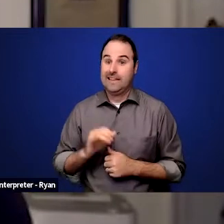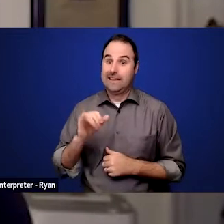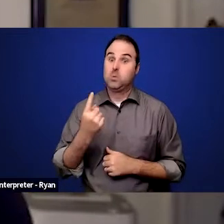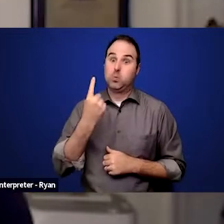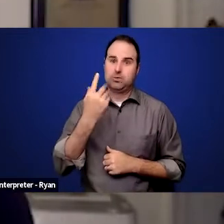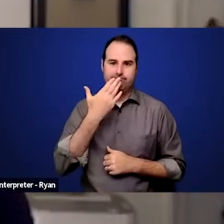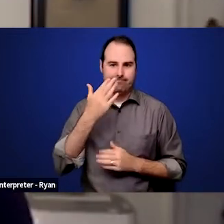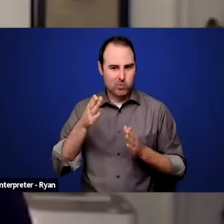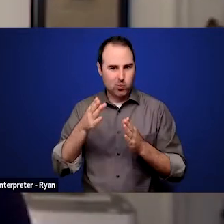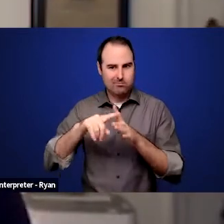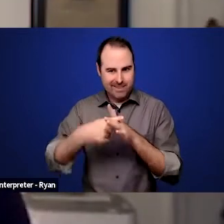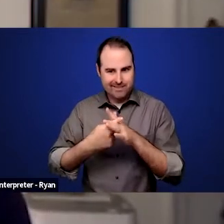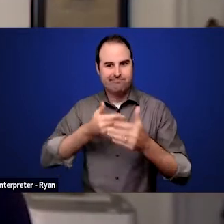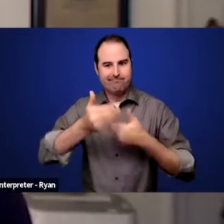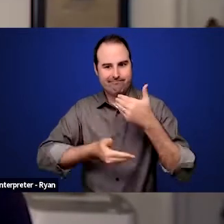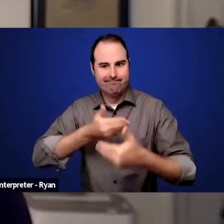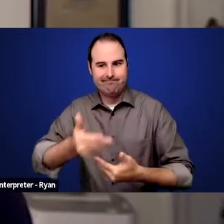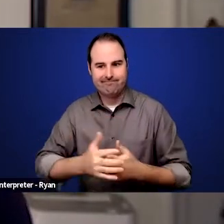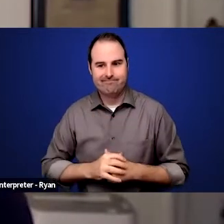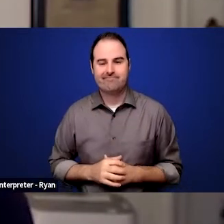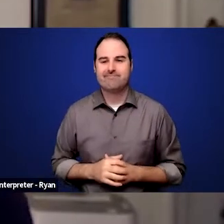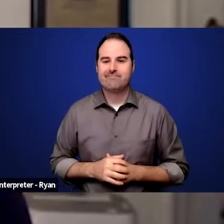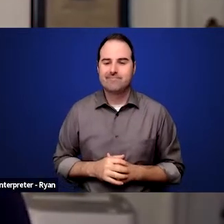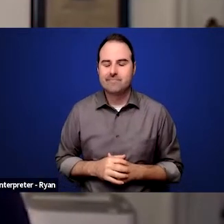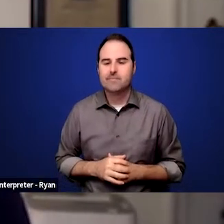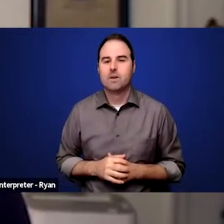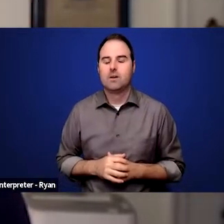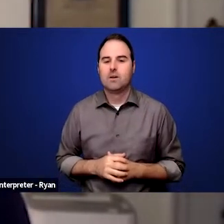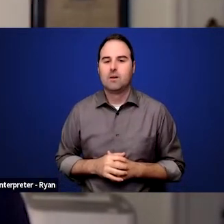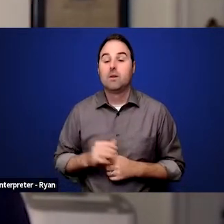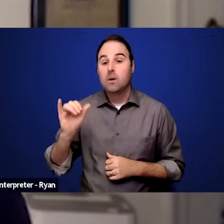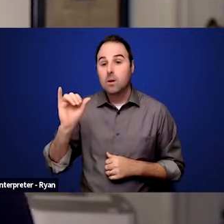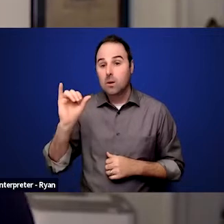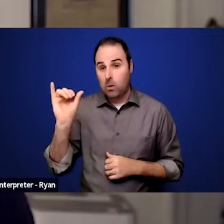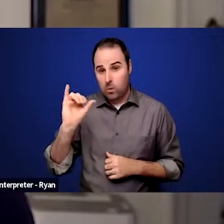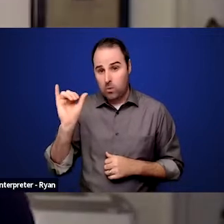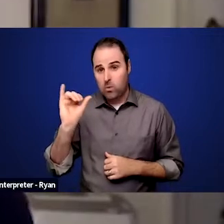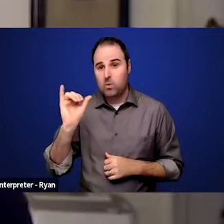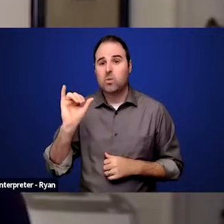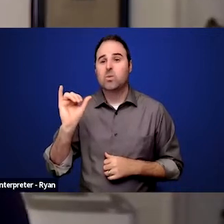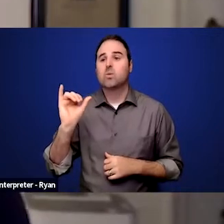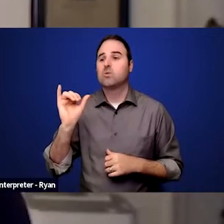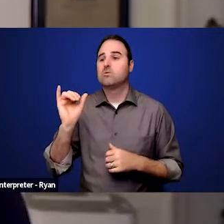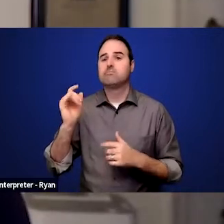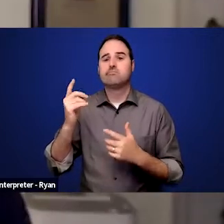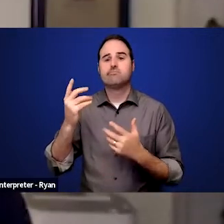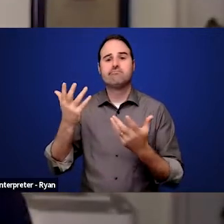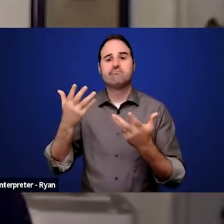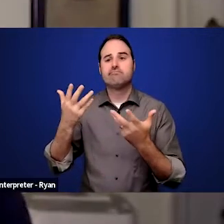I think also there are companies, looking for the companies or government agencies